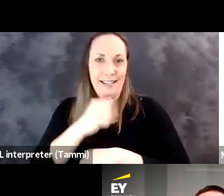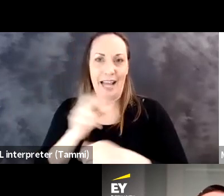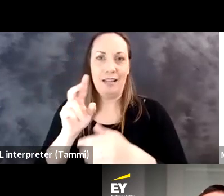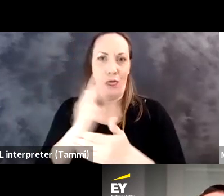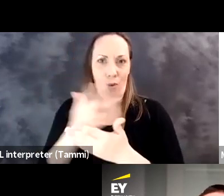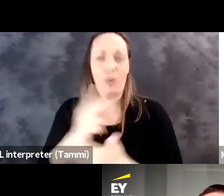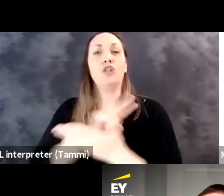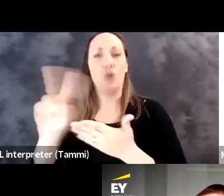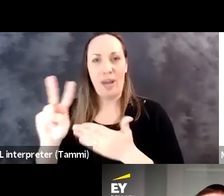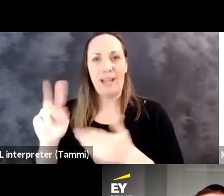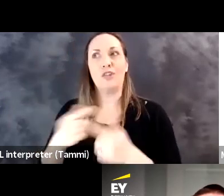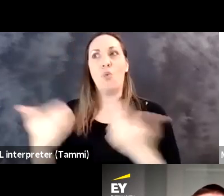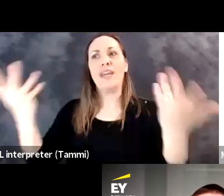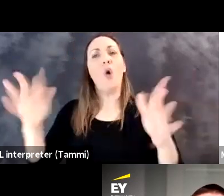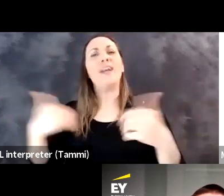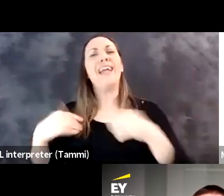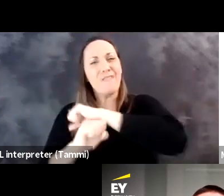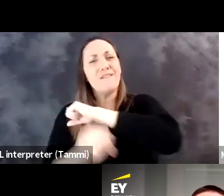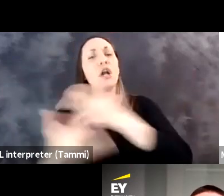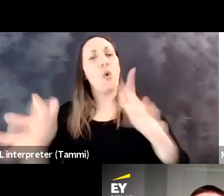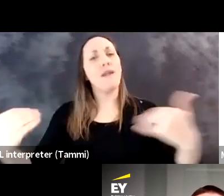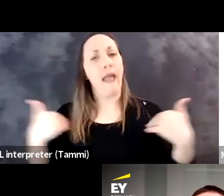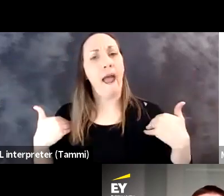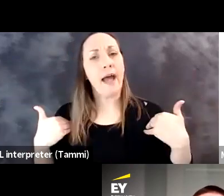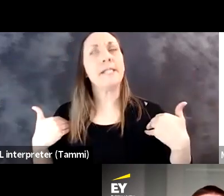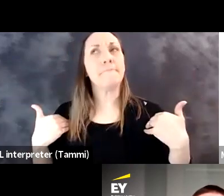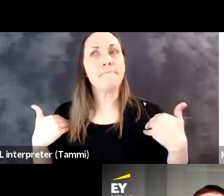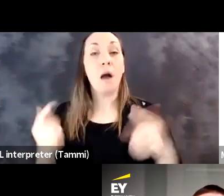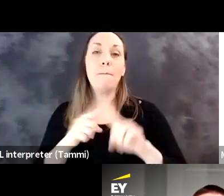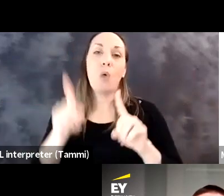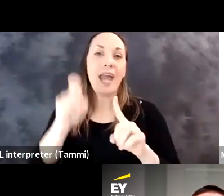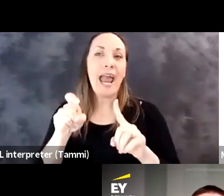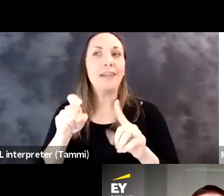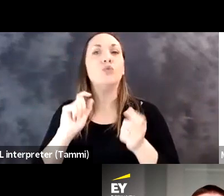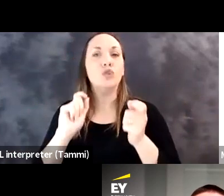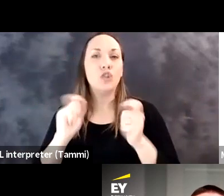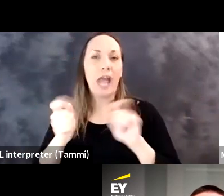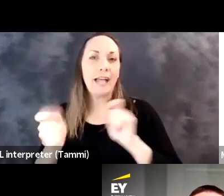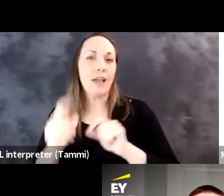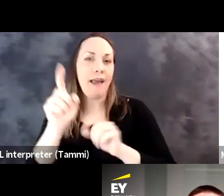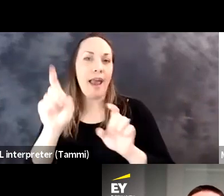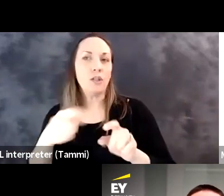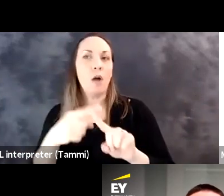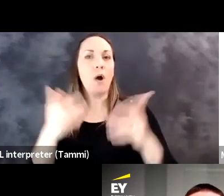needed to change the way that they did work. So, Maria, we had a foundation to start